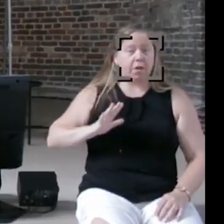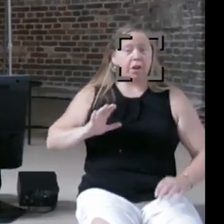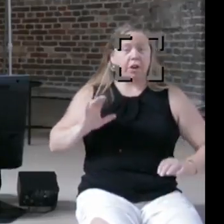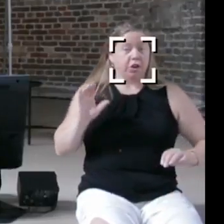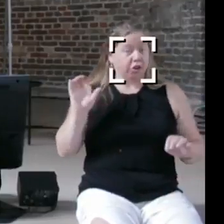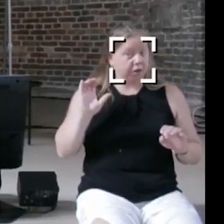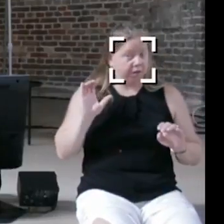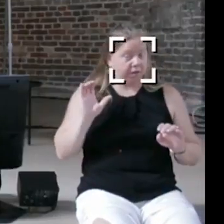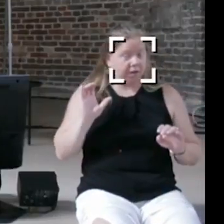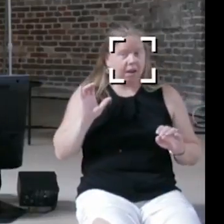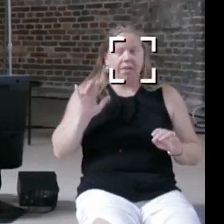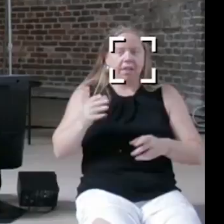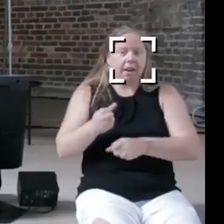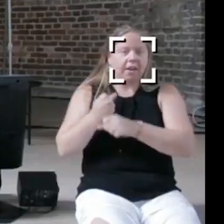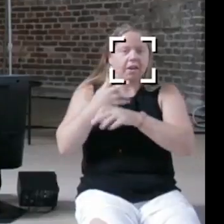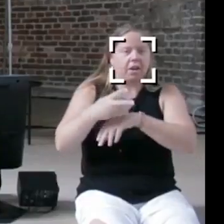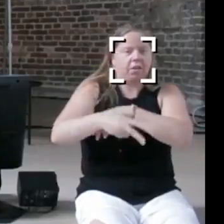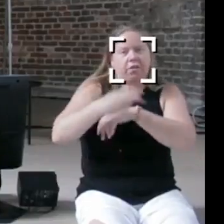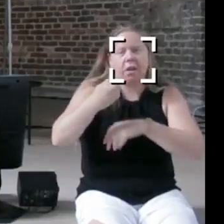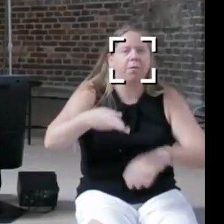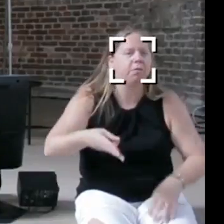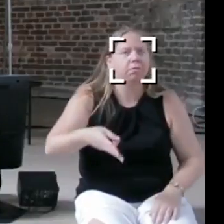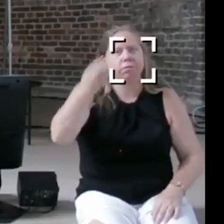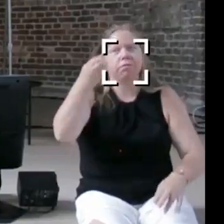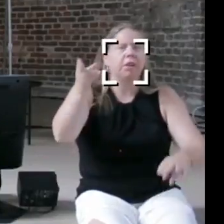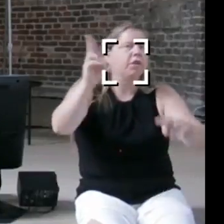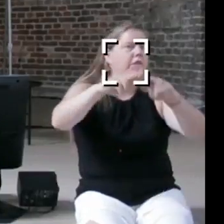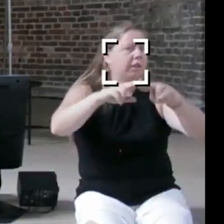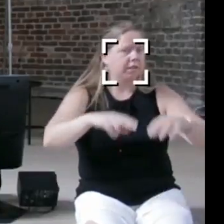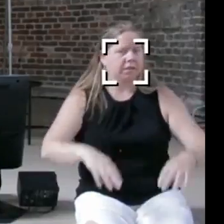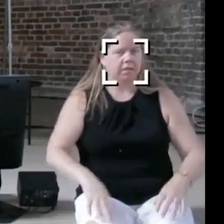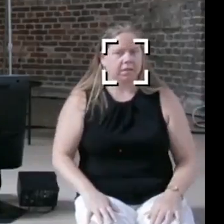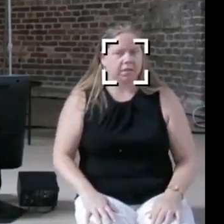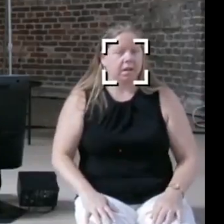to increase in their neighborhoods, these judges who tended to let people go for drug